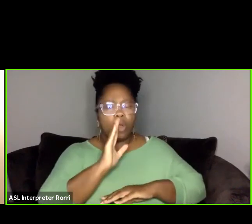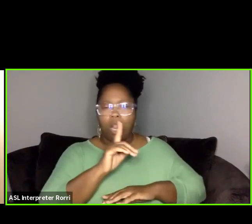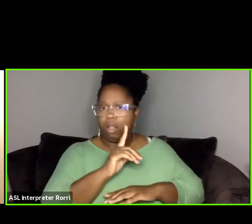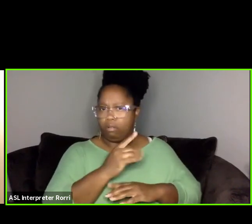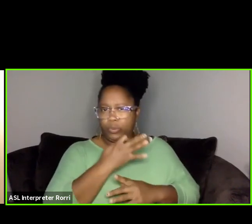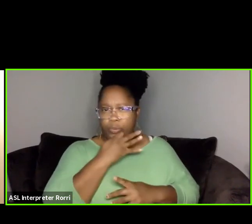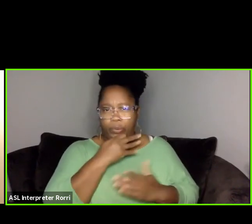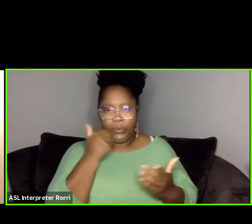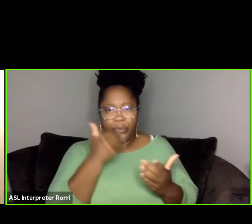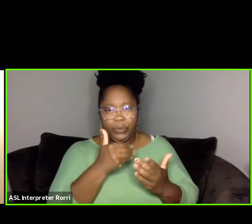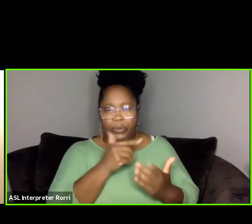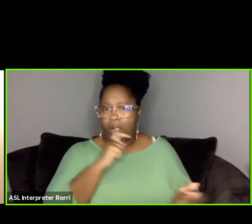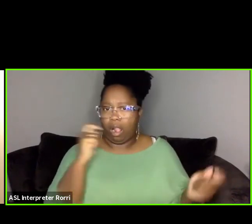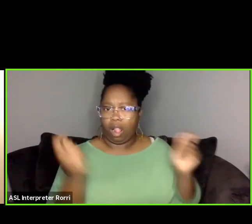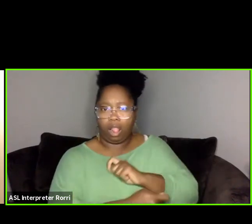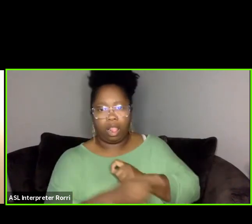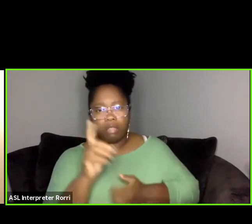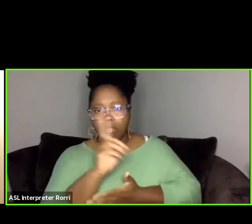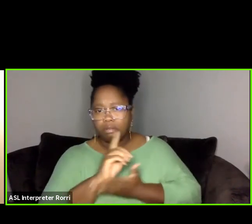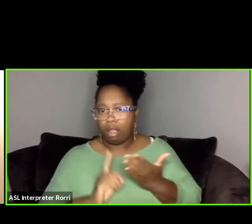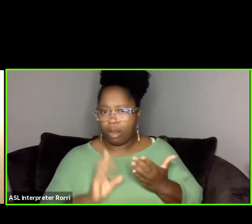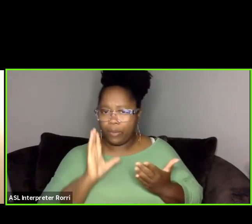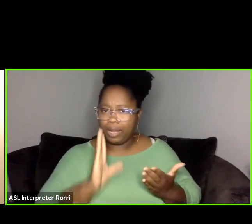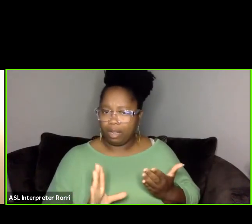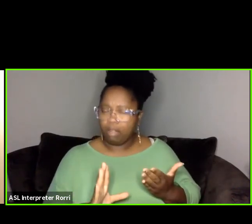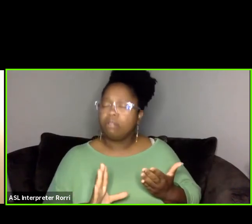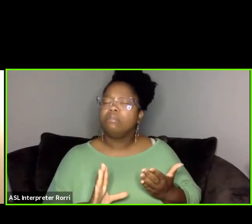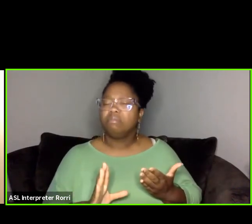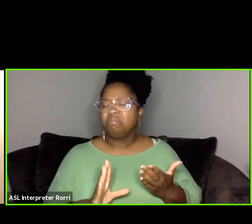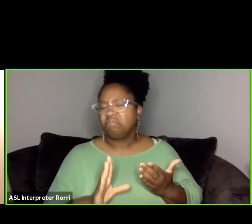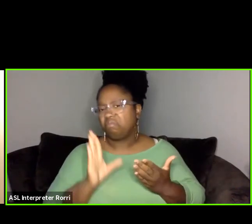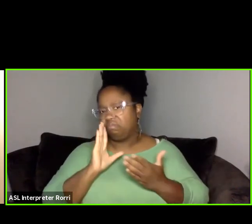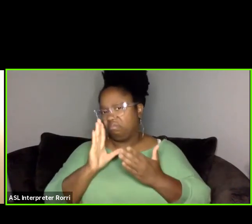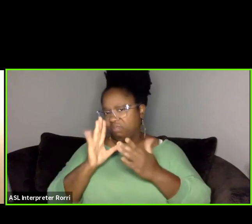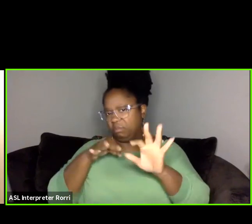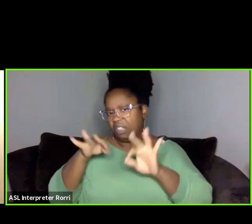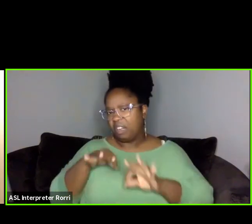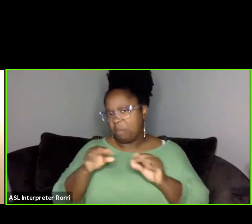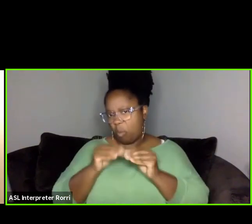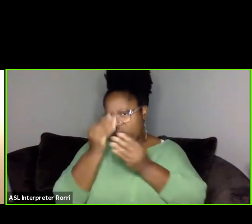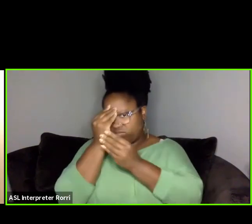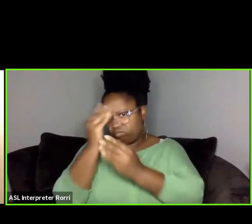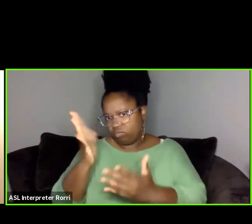And so I'll be sharing more information about that in the near future, but it's operational.